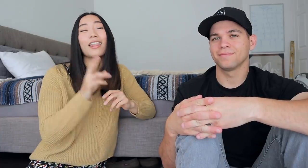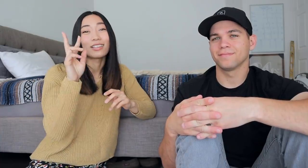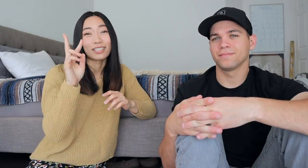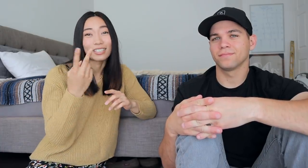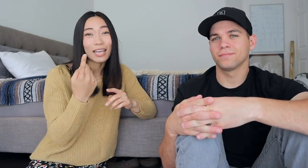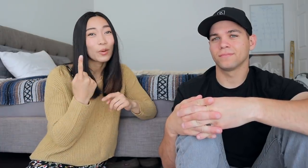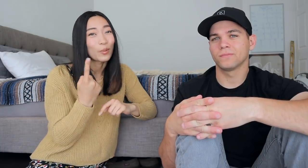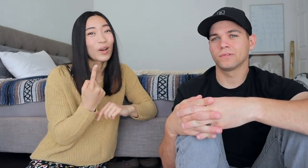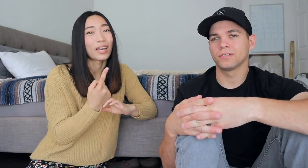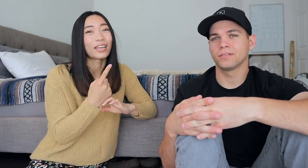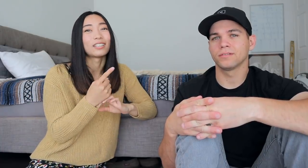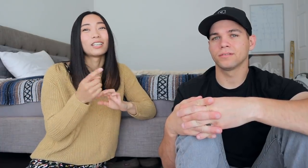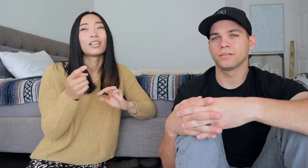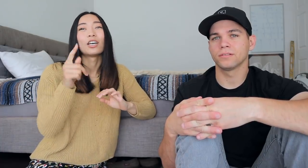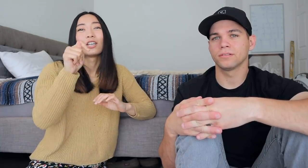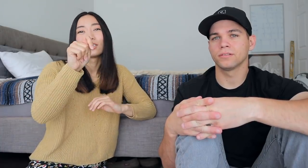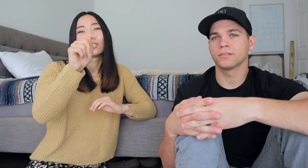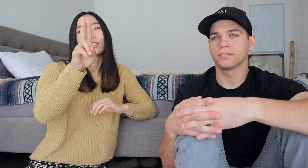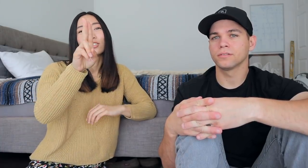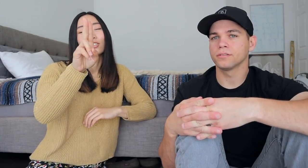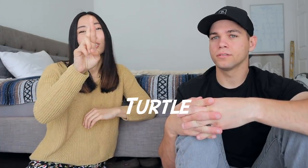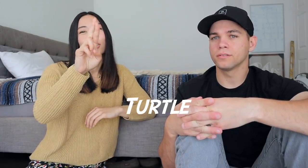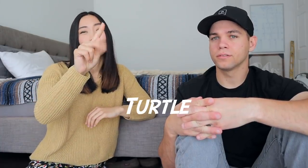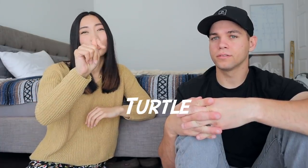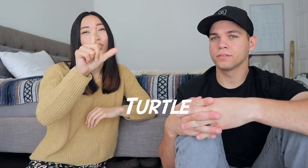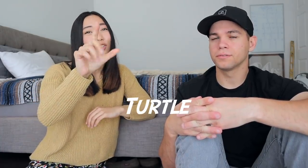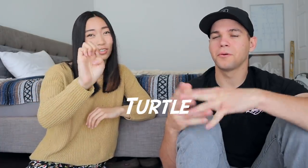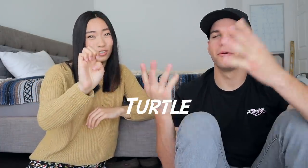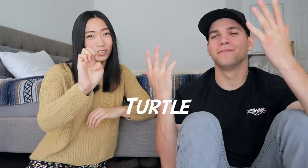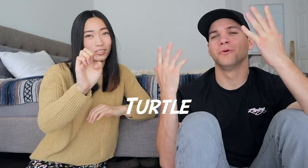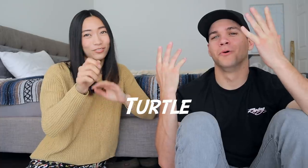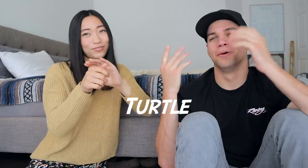panda and then the second one T-U-R-T-L-E